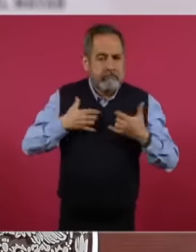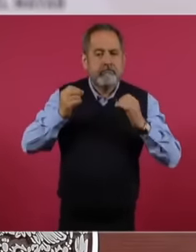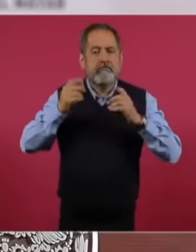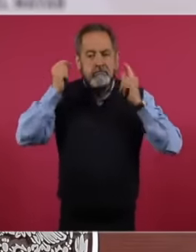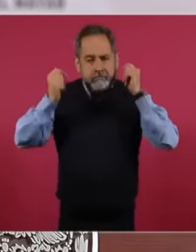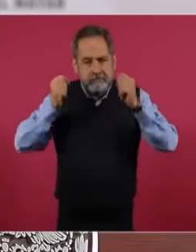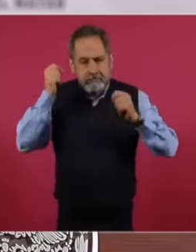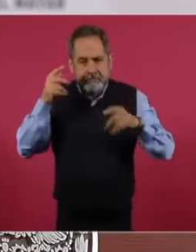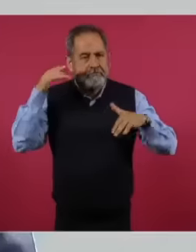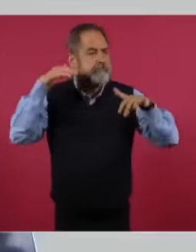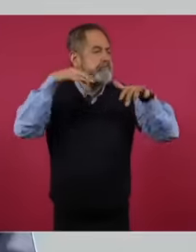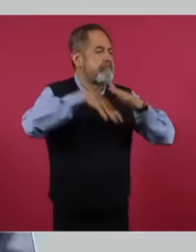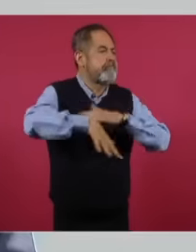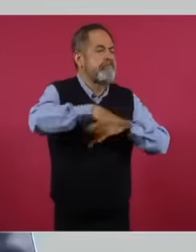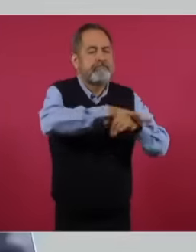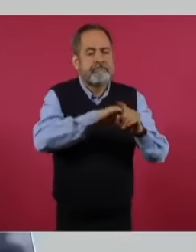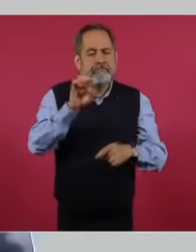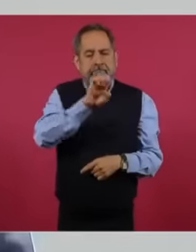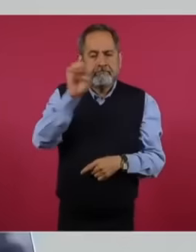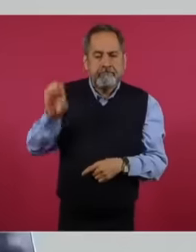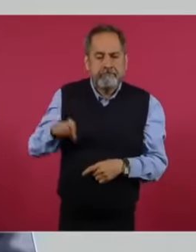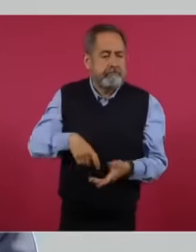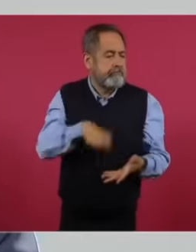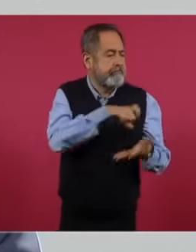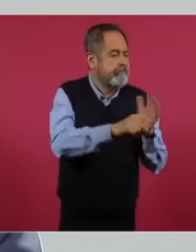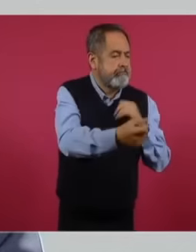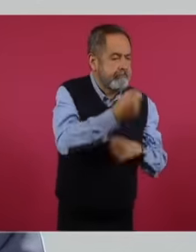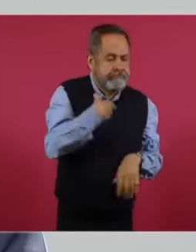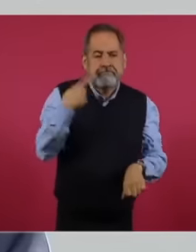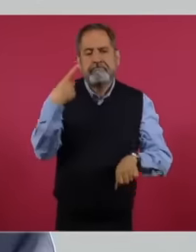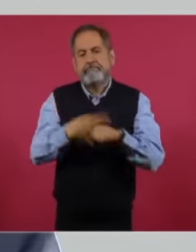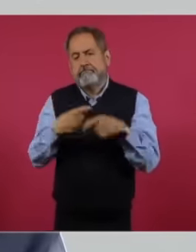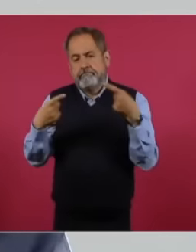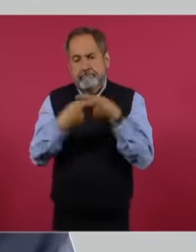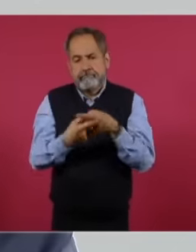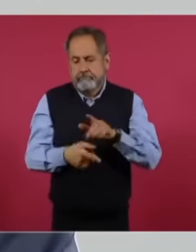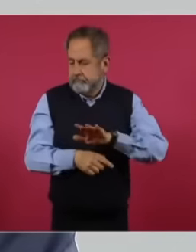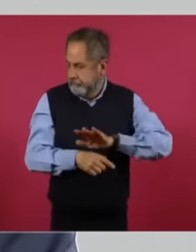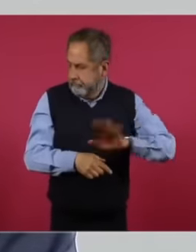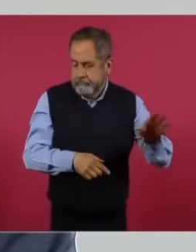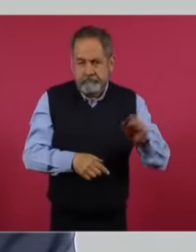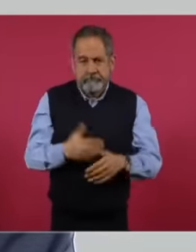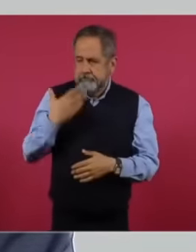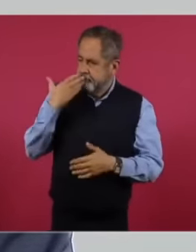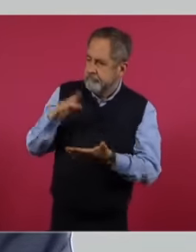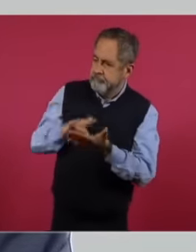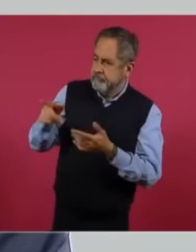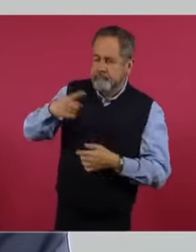this beautiful municipality of our country I greatly celebrate the work carried out by our